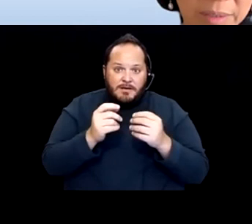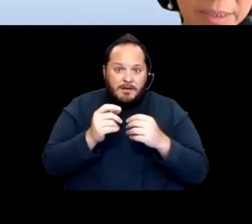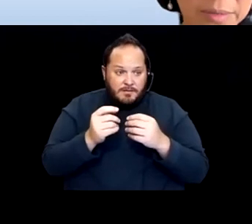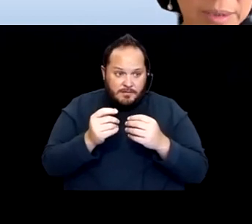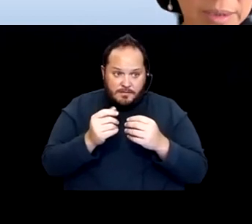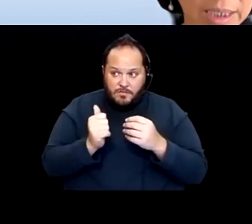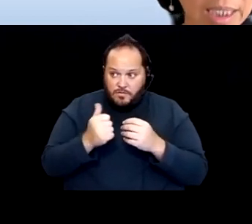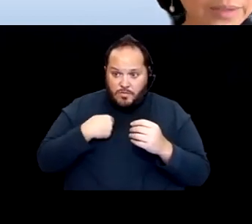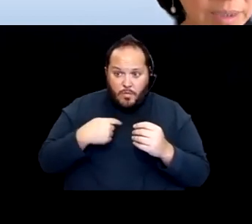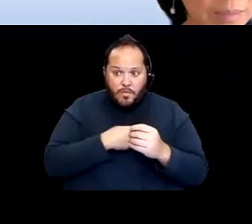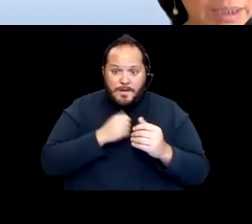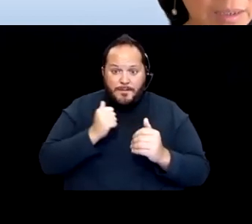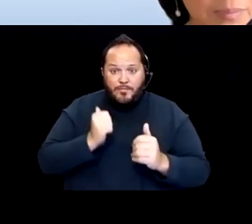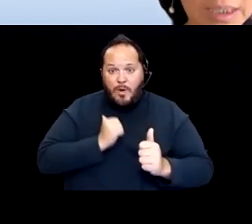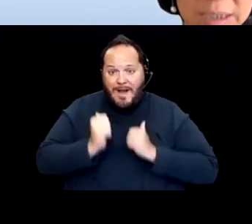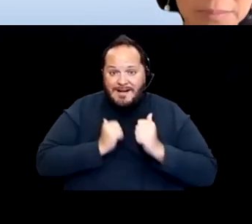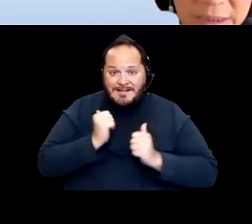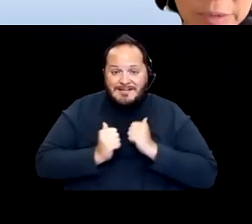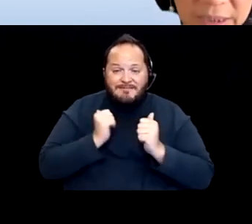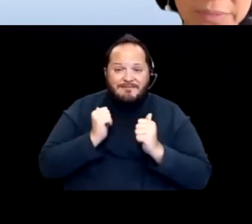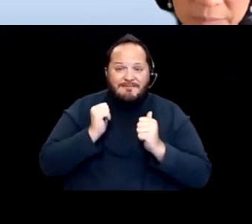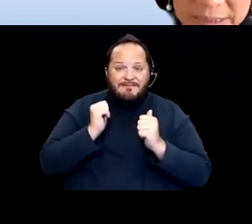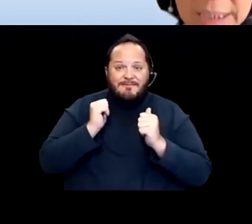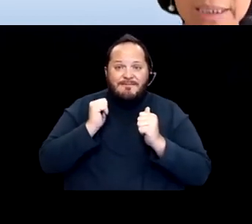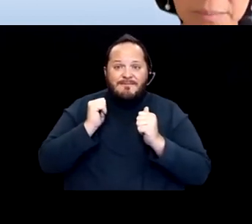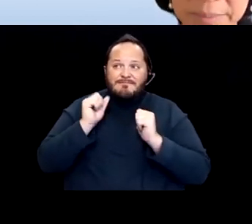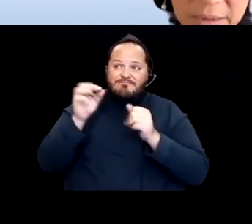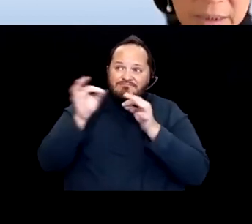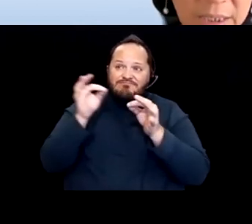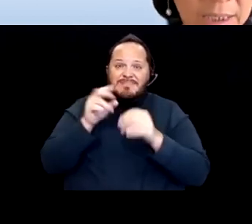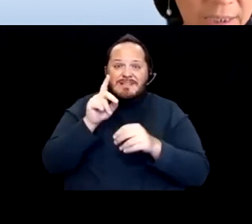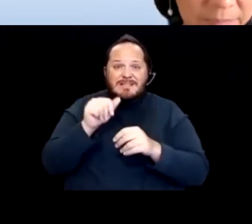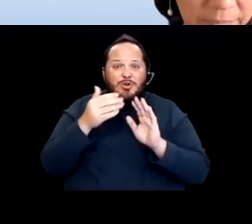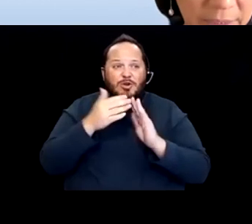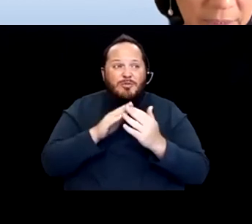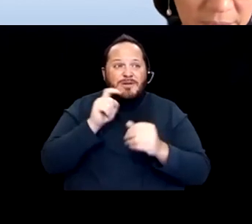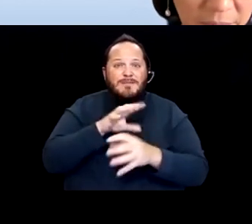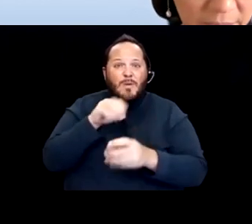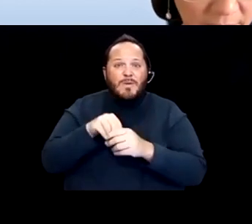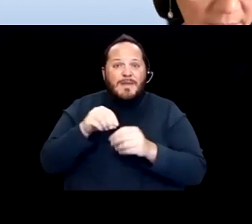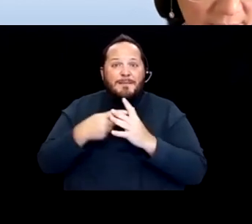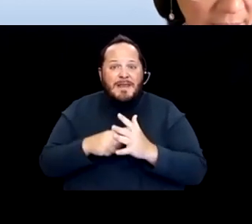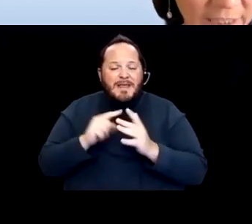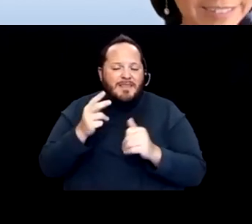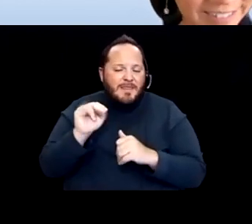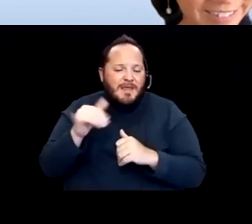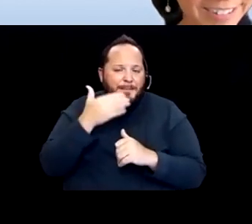about how the disability community needs to be included at the very beginning the better. I will say one of the things,